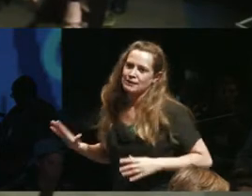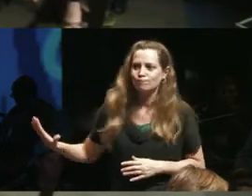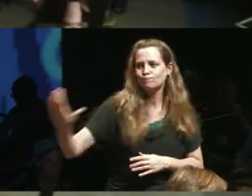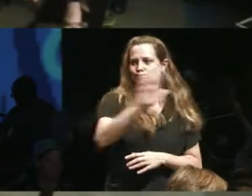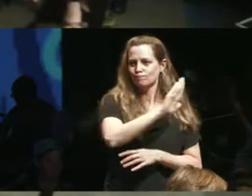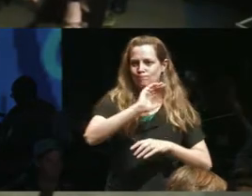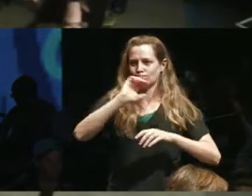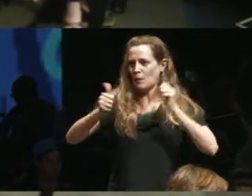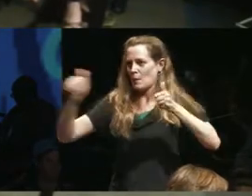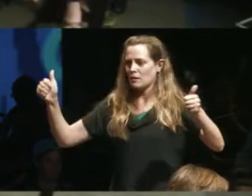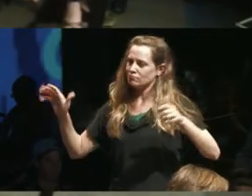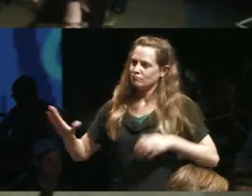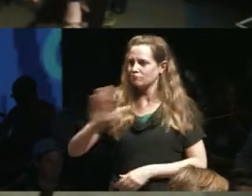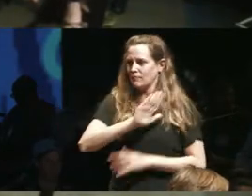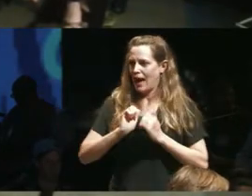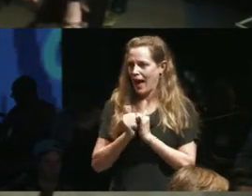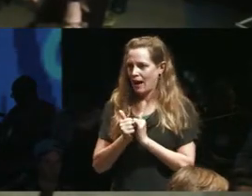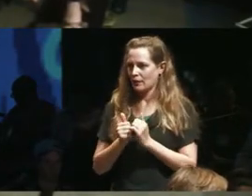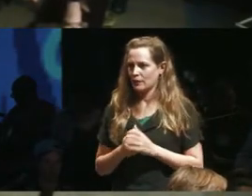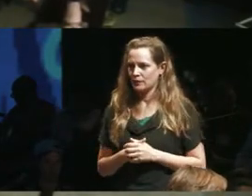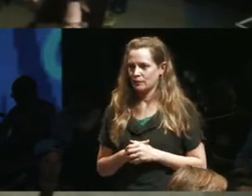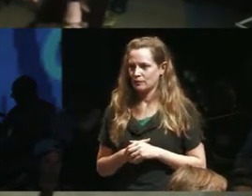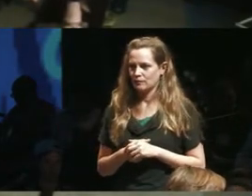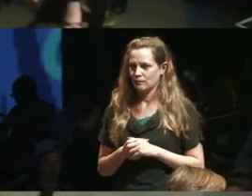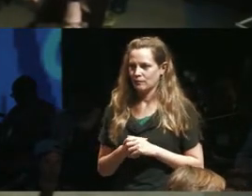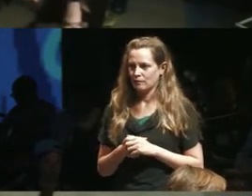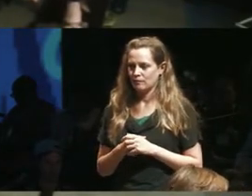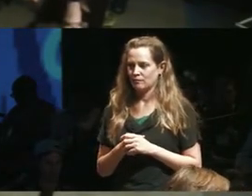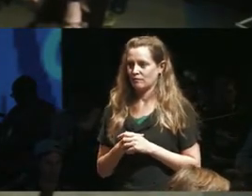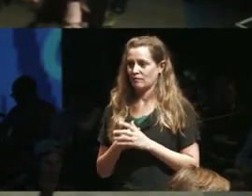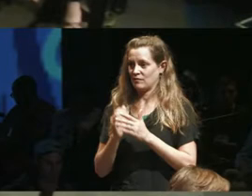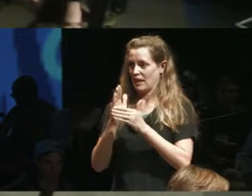for me but what I imagine happening out at the end of this gathering is that all